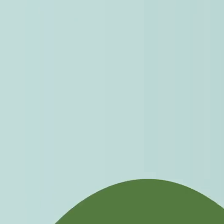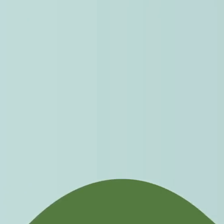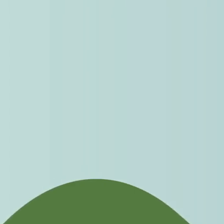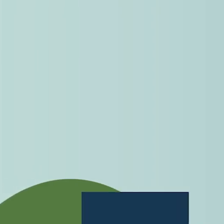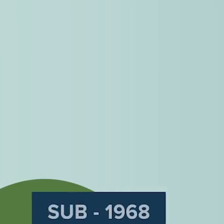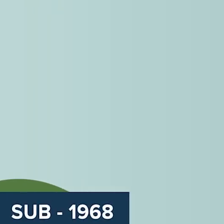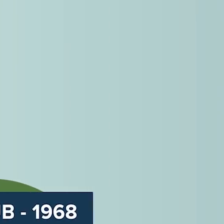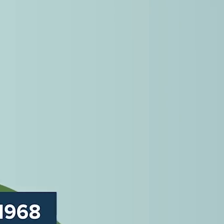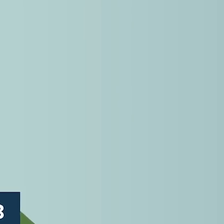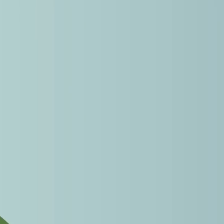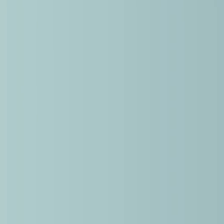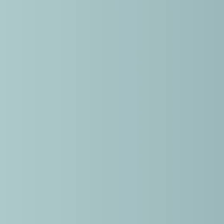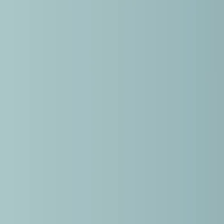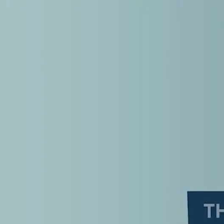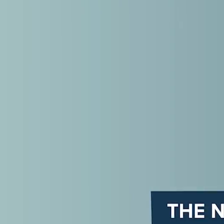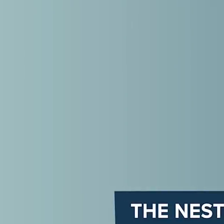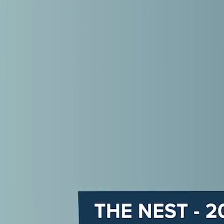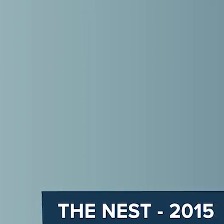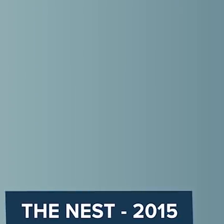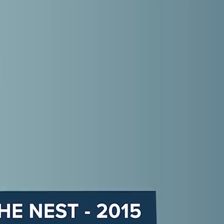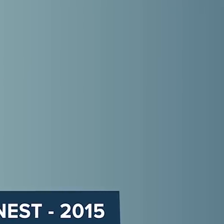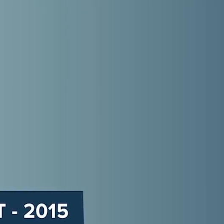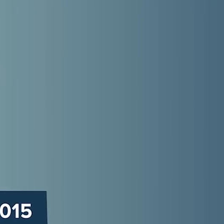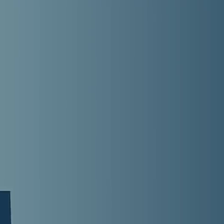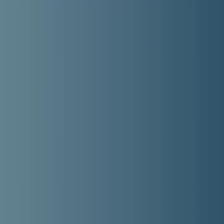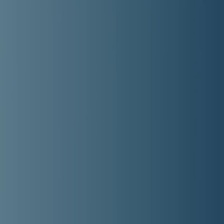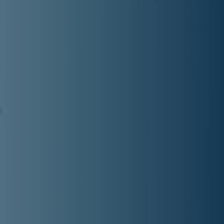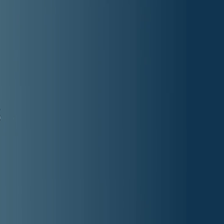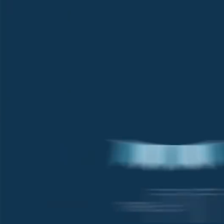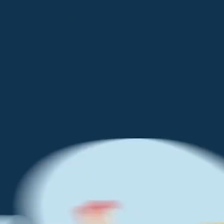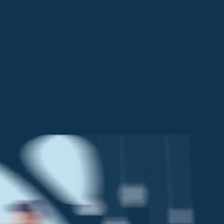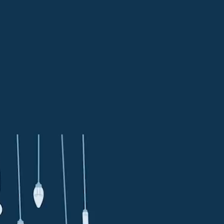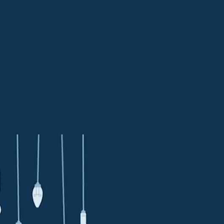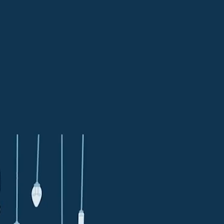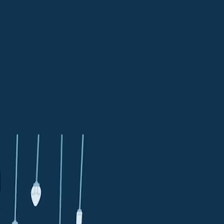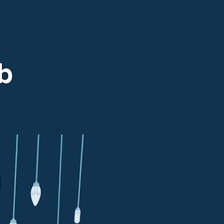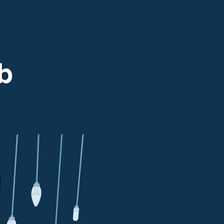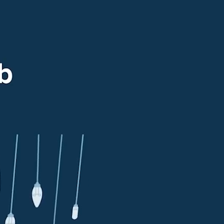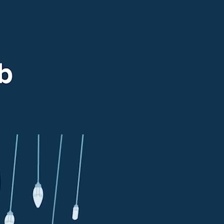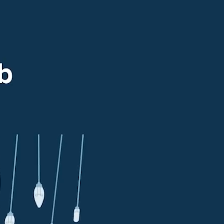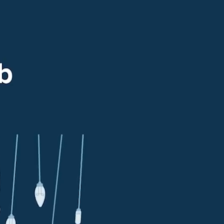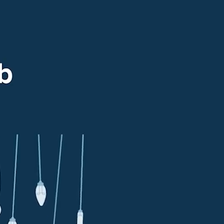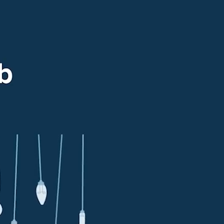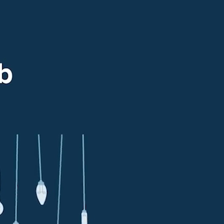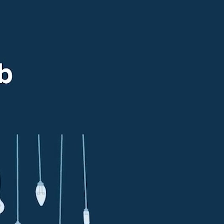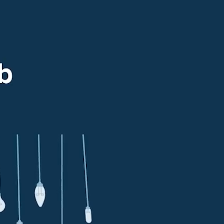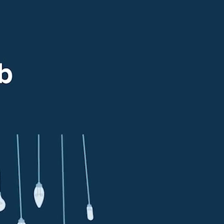built stadiums, facilities and three student union buildings. Opened UBC's first student pub